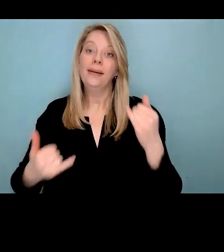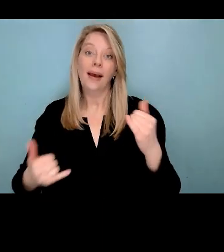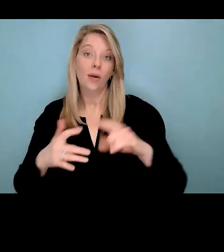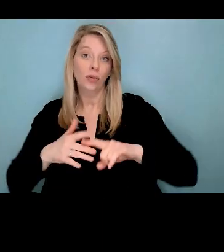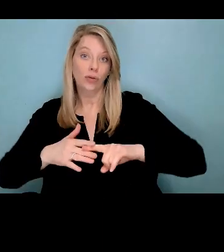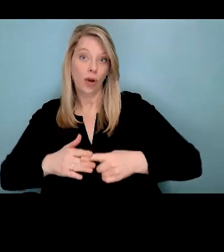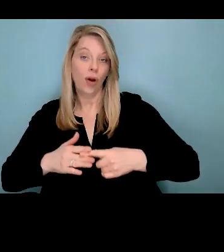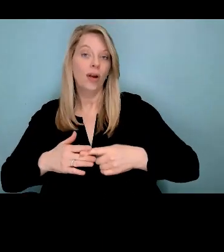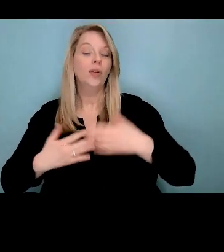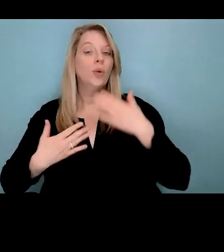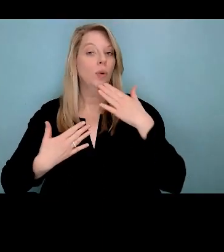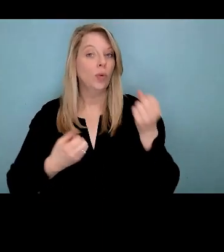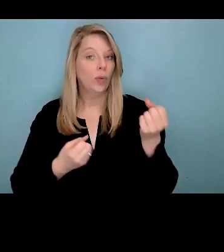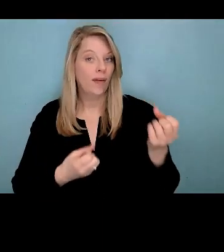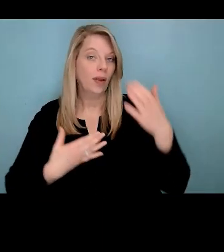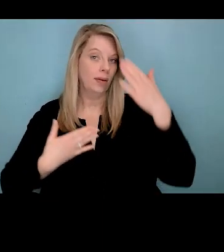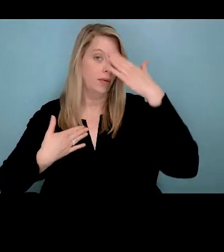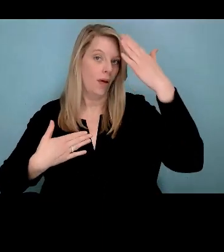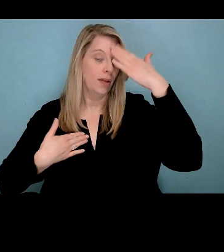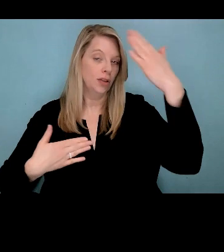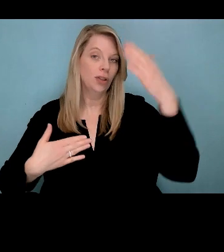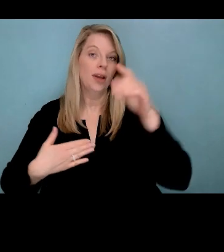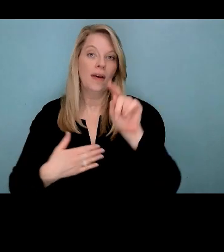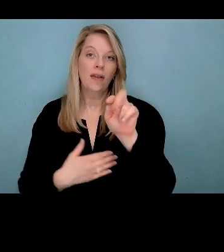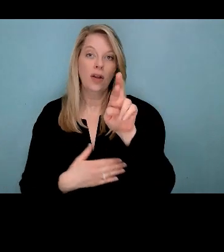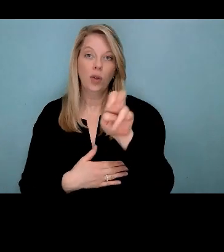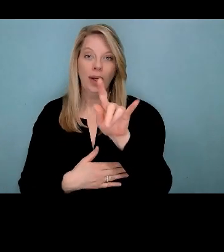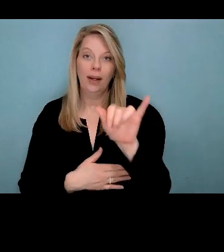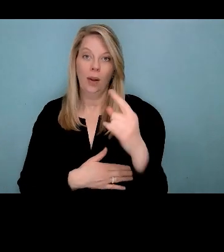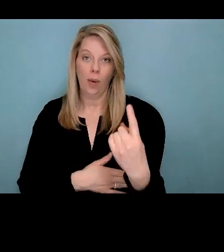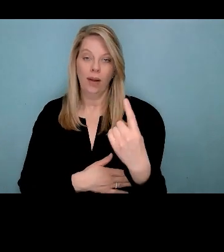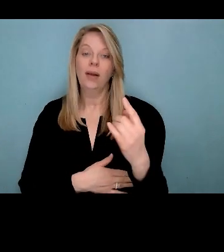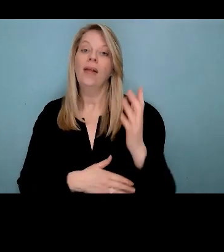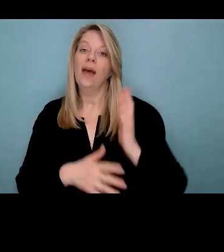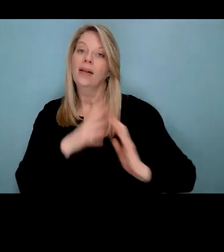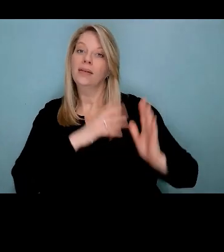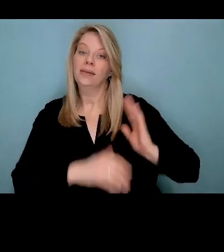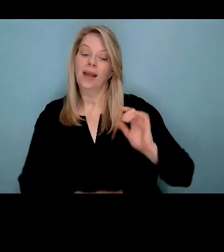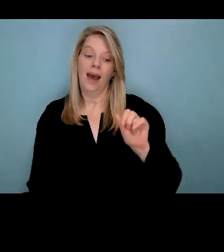that we are in Treaty one territory, the home and traditional lands of the Anishinabe, Ojibwe,